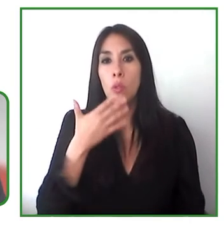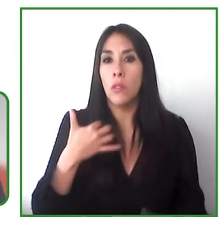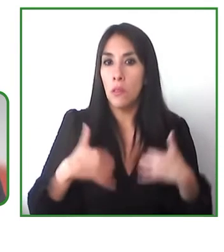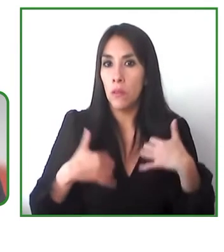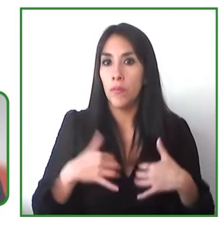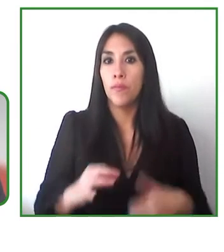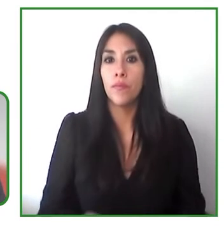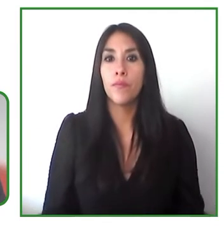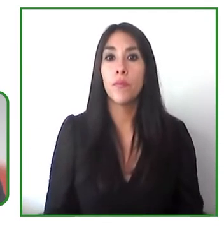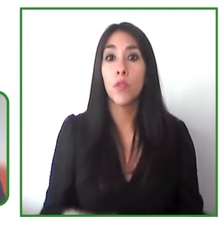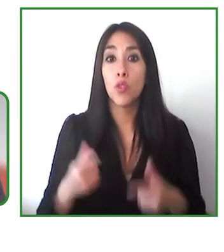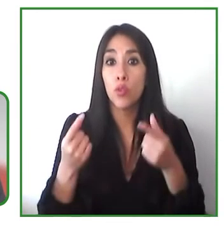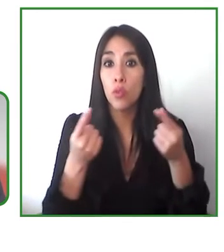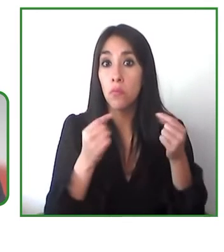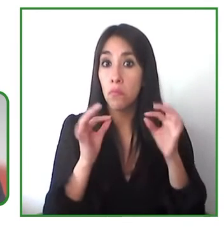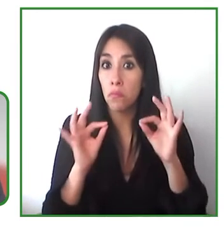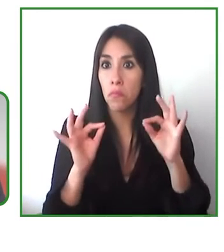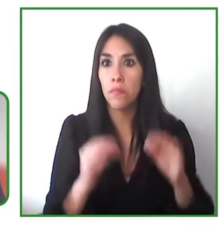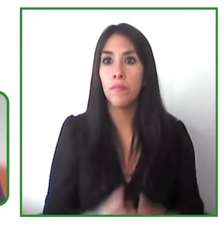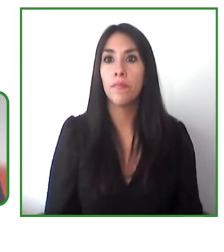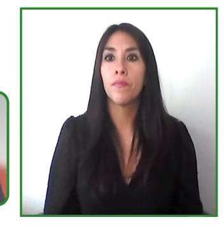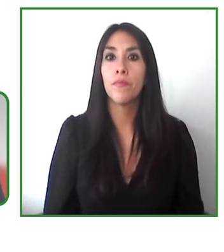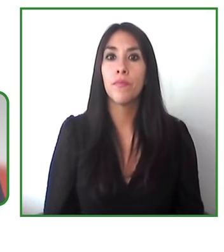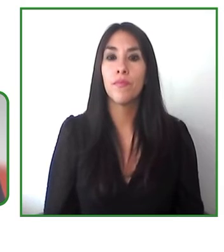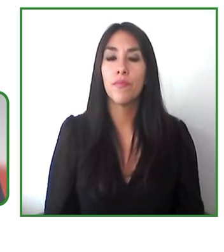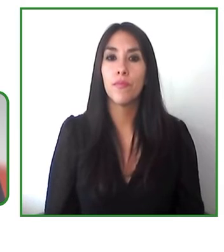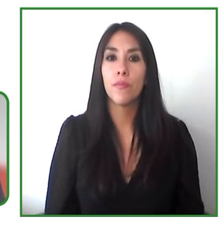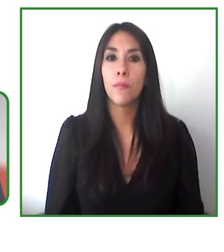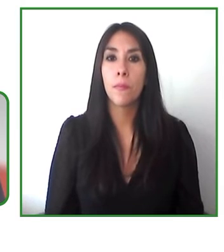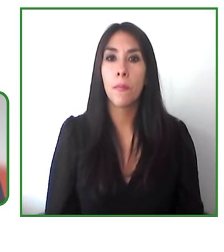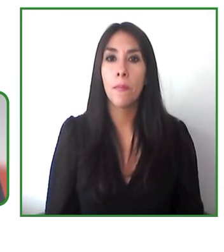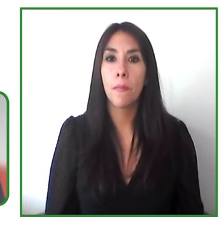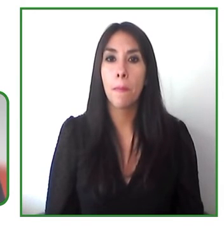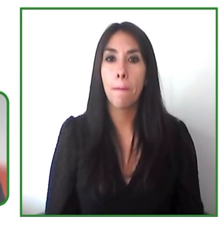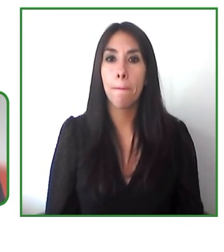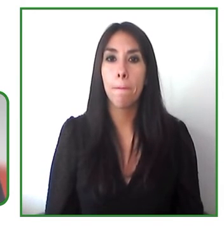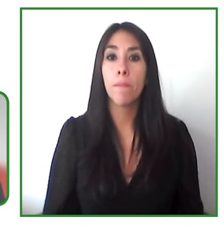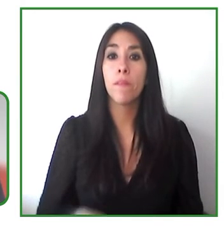so i think that's very important i'd love to continue this conversation